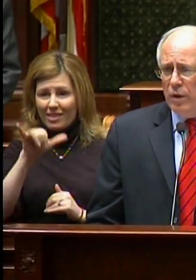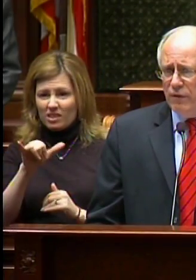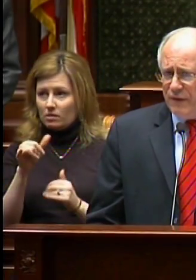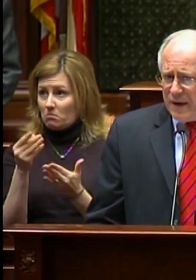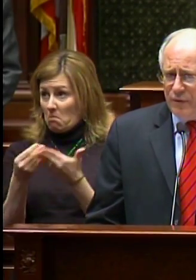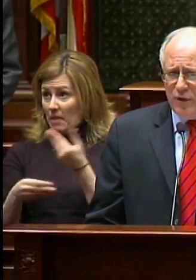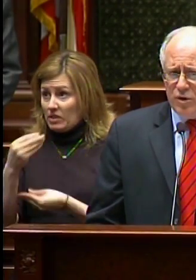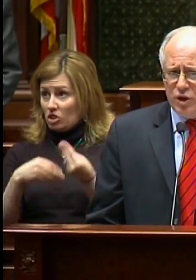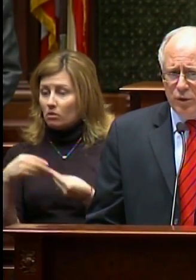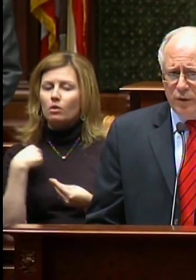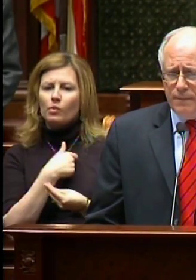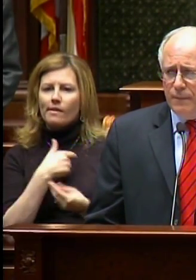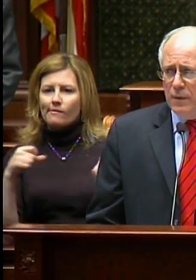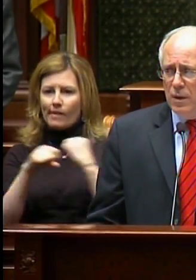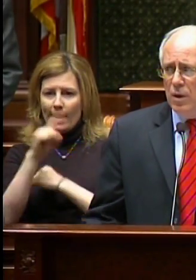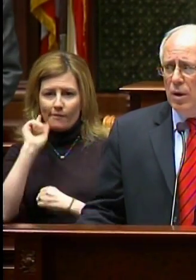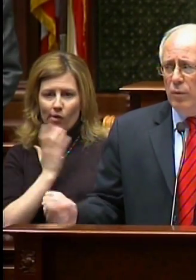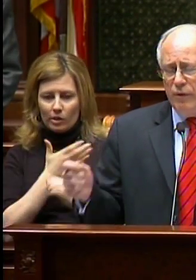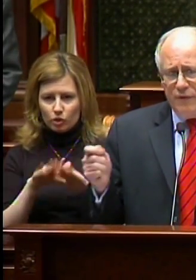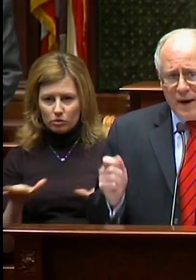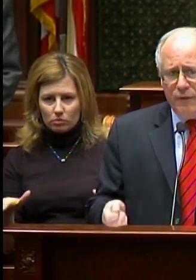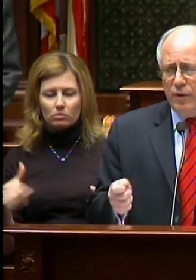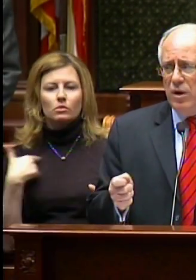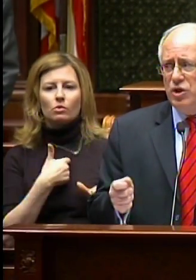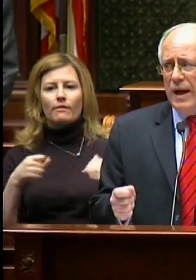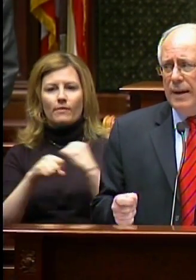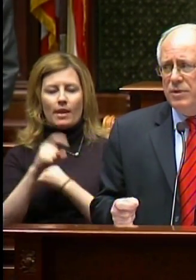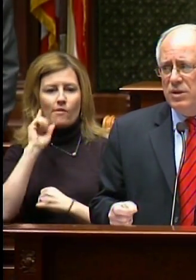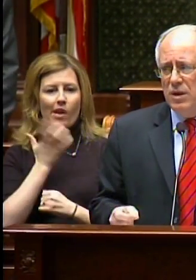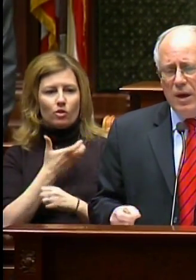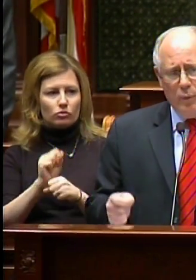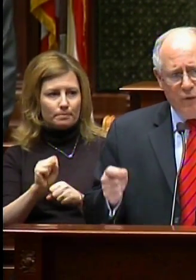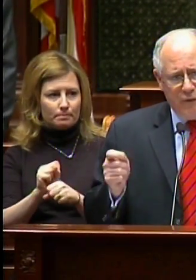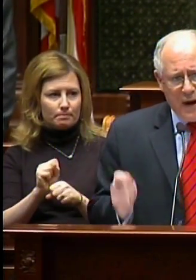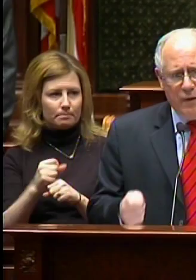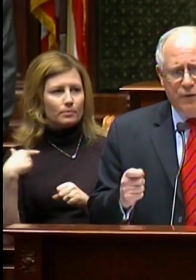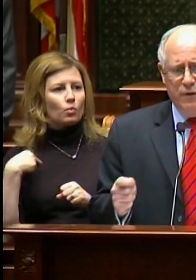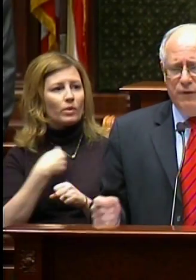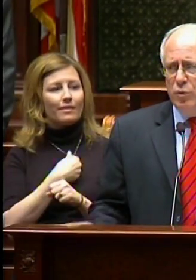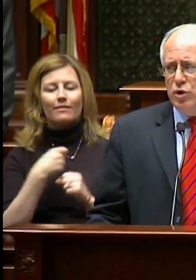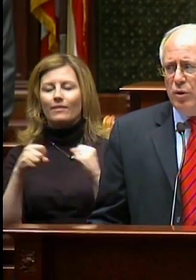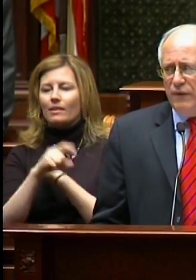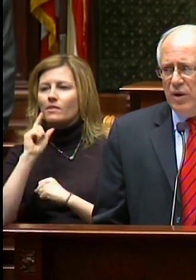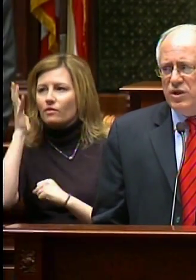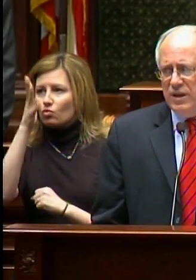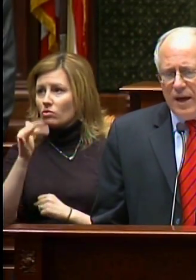We are fighting for our children, our jobs, and the future of our state.